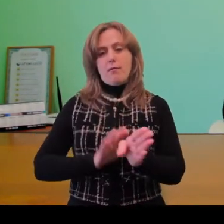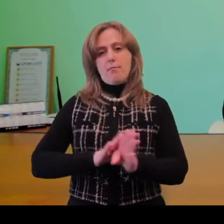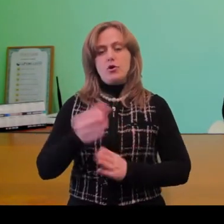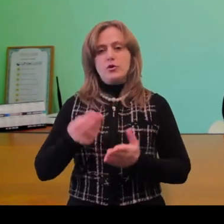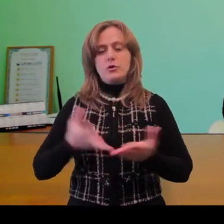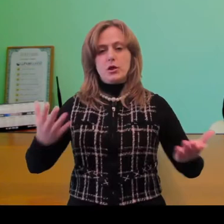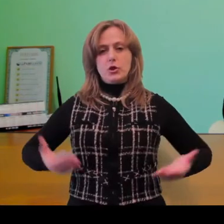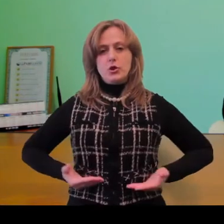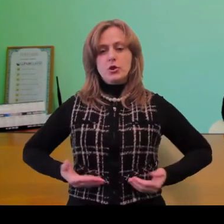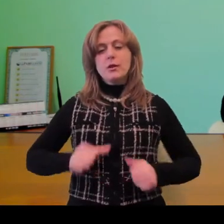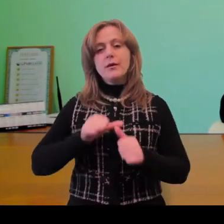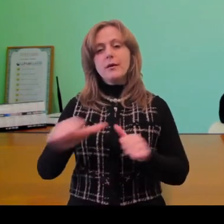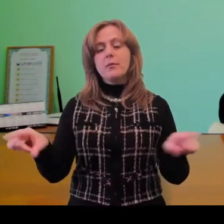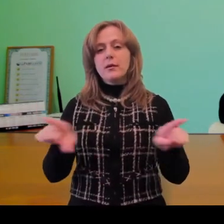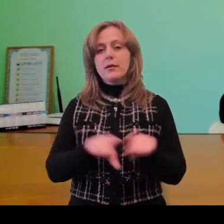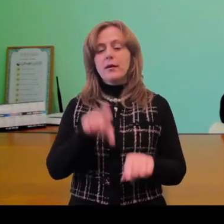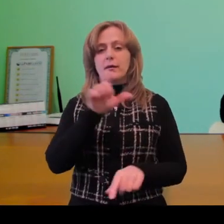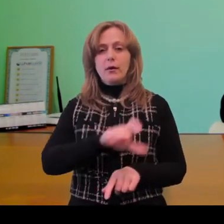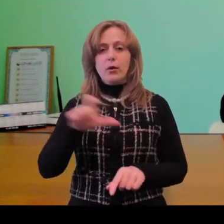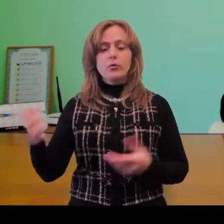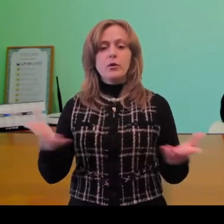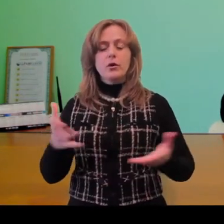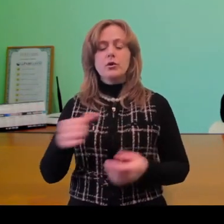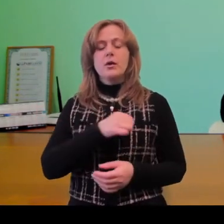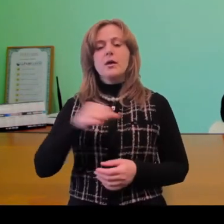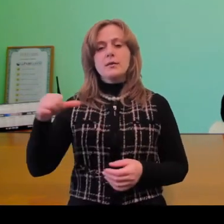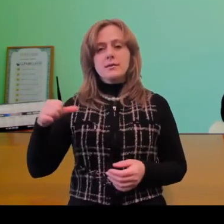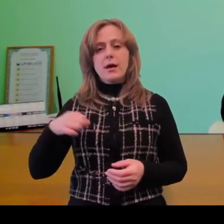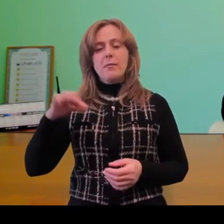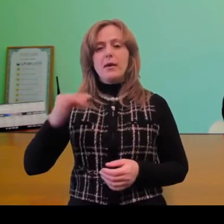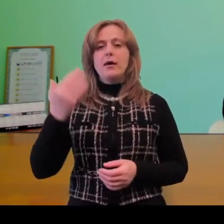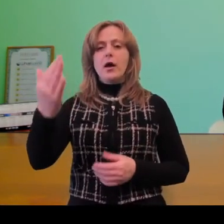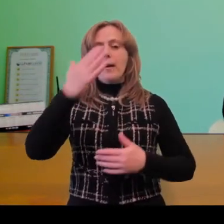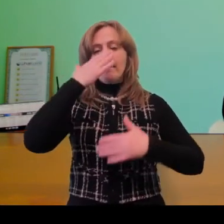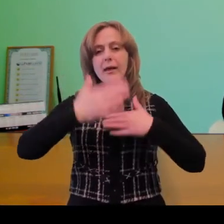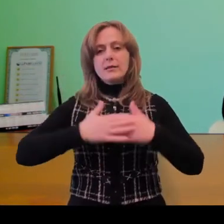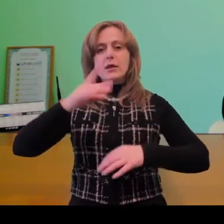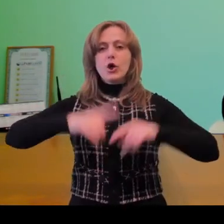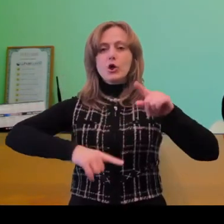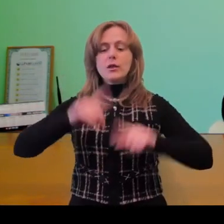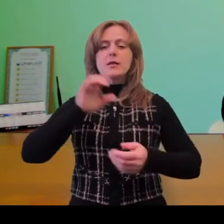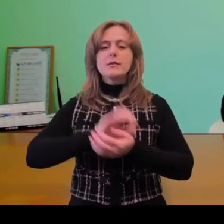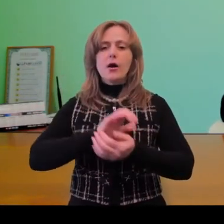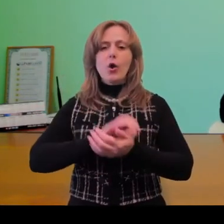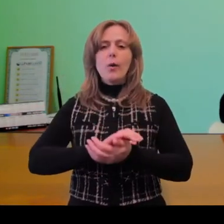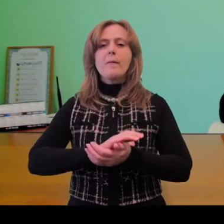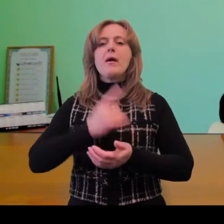Именно такие люди, которые сами, или их родные и близкие, знакомые, прошли через такие испытания судьбы,